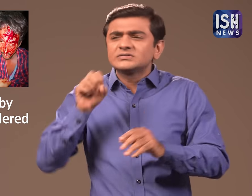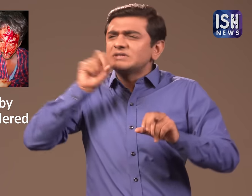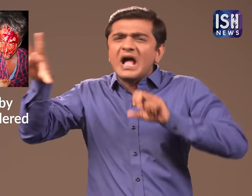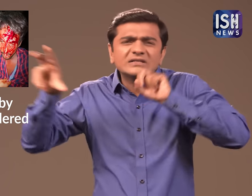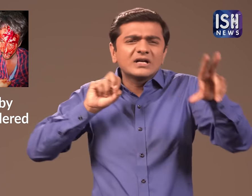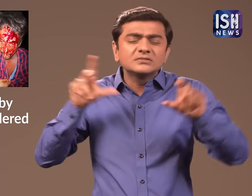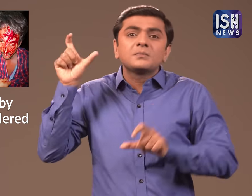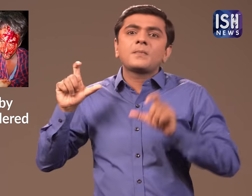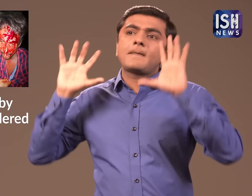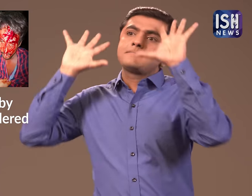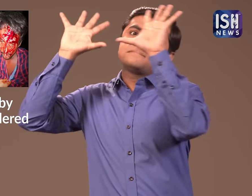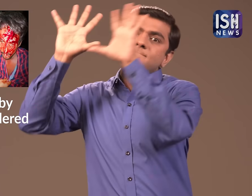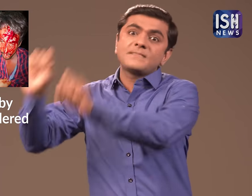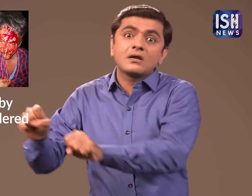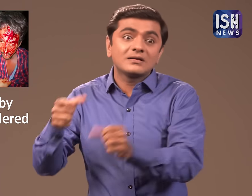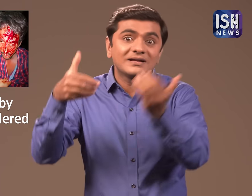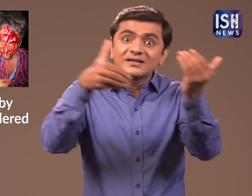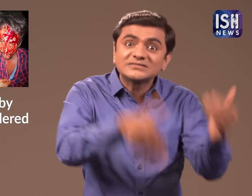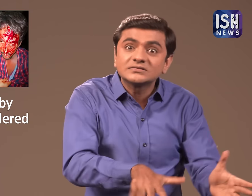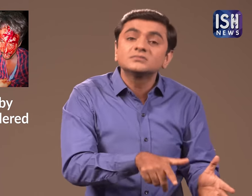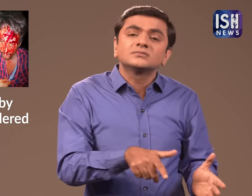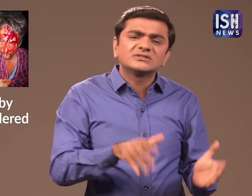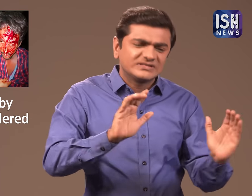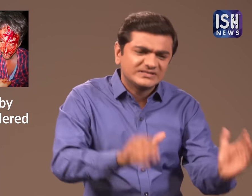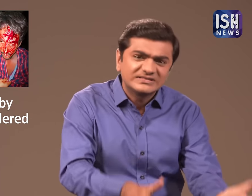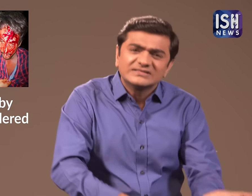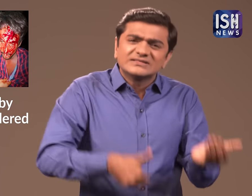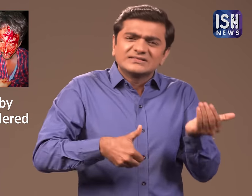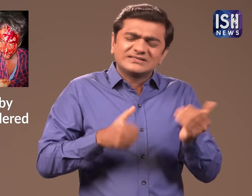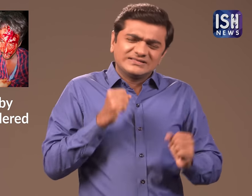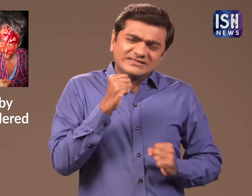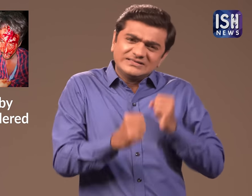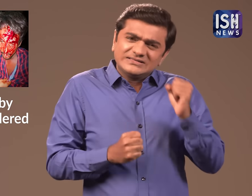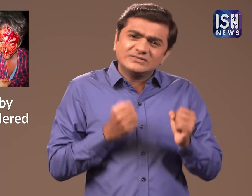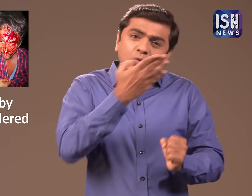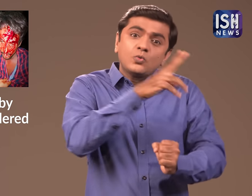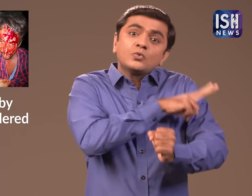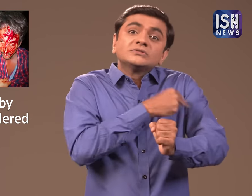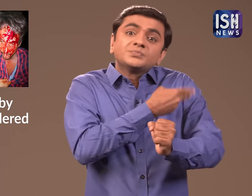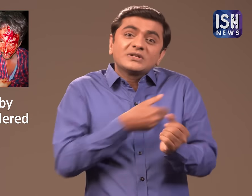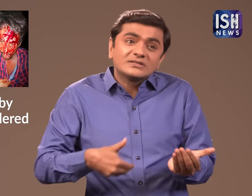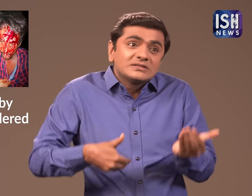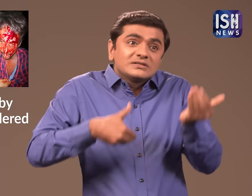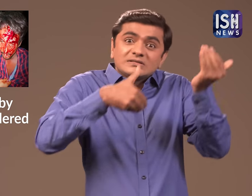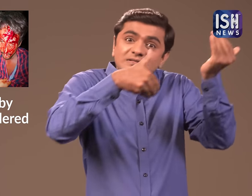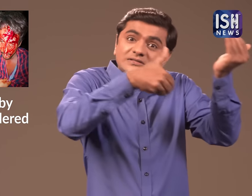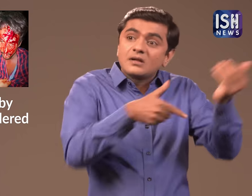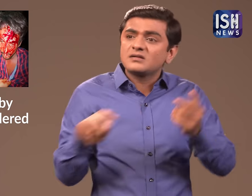The uncle started yelling and the man was then caught. The baby was then rushed to a hospital.